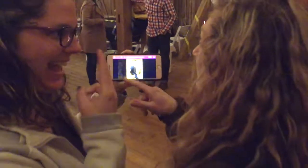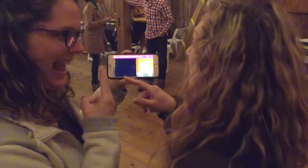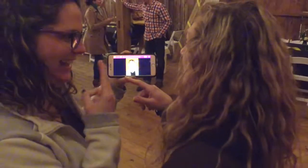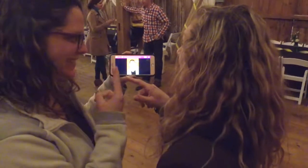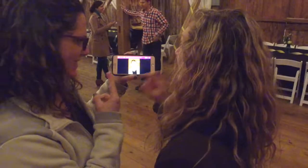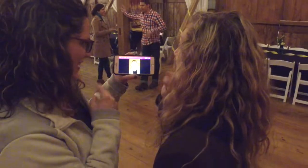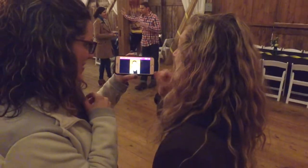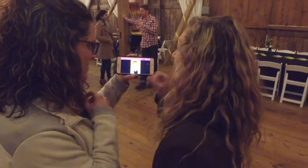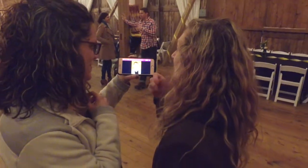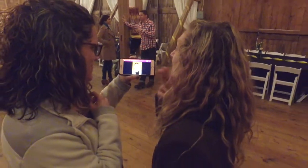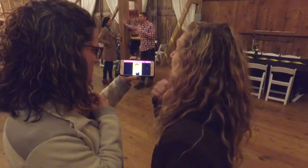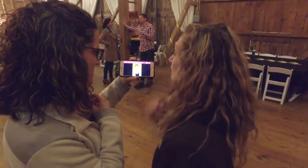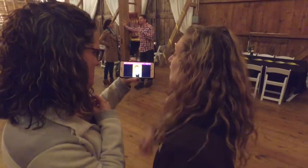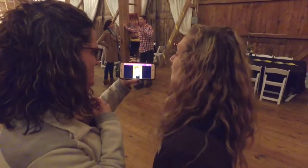HE'S HANDSOME YES, HE'S CUTE